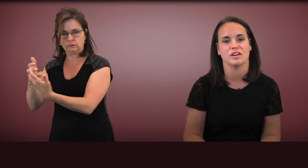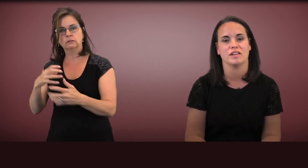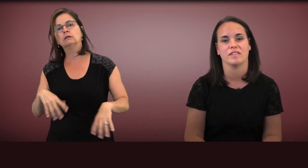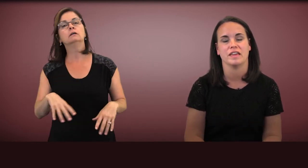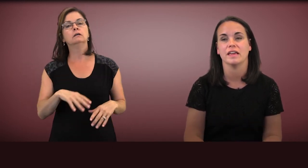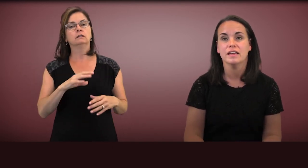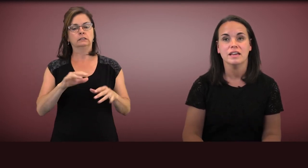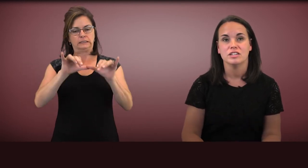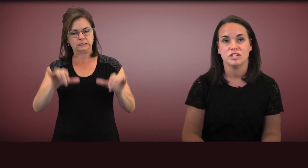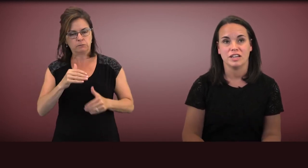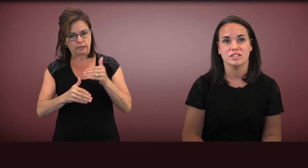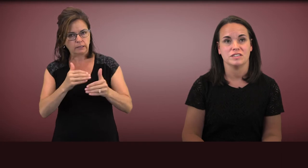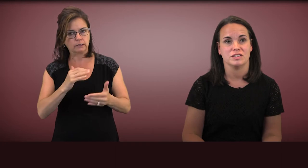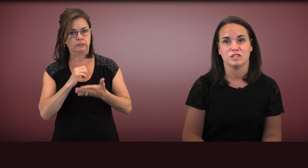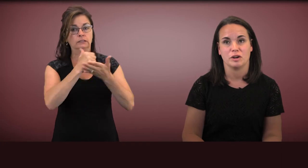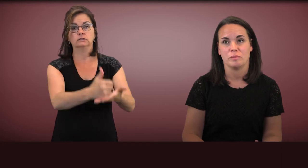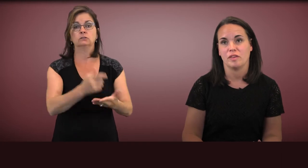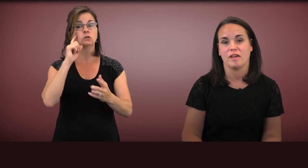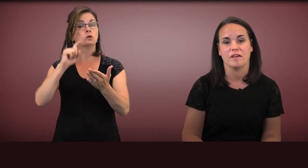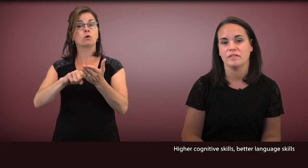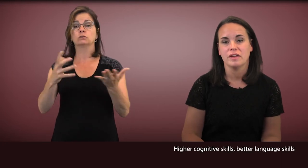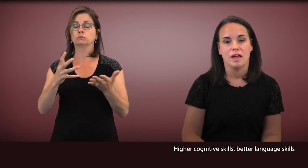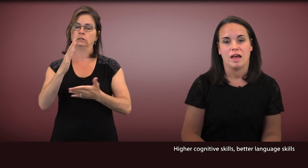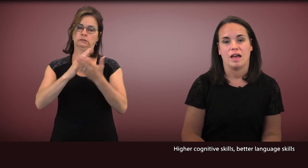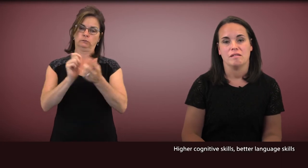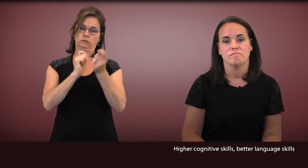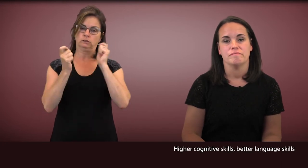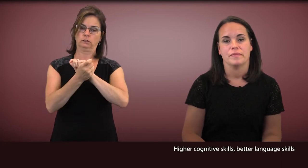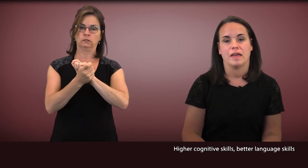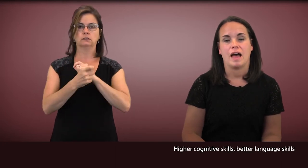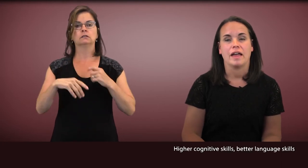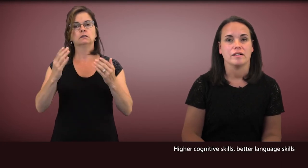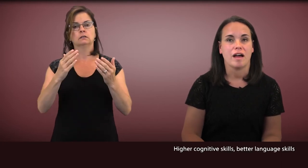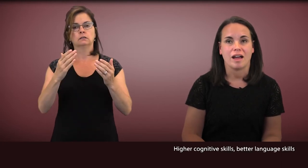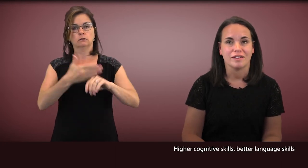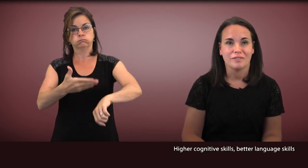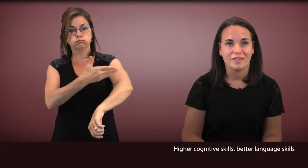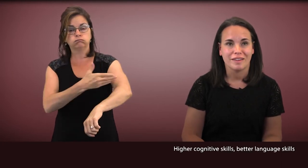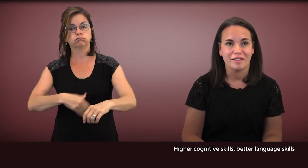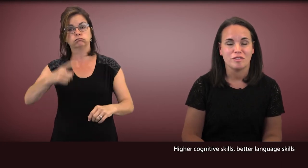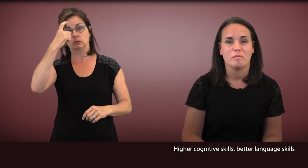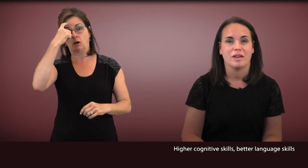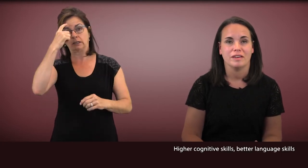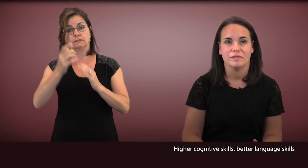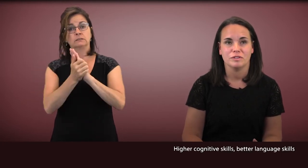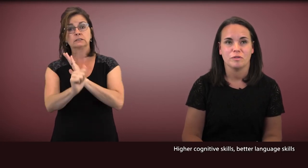starting to see changes in terms of higher cognitive skills among individuals,